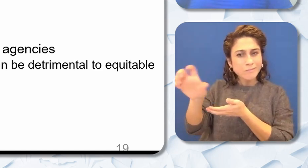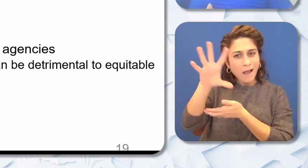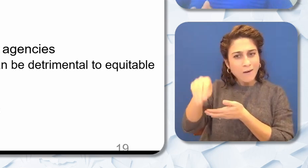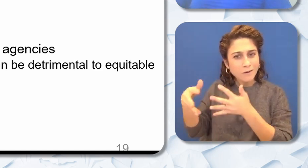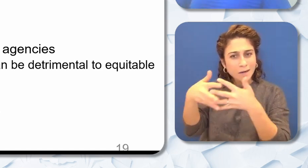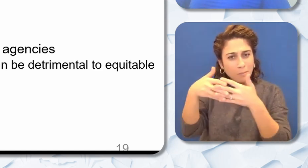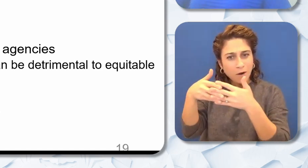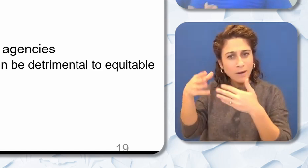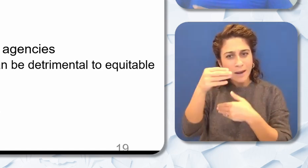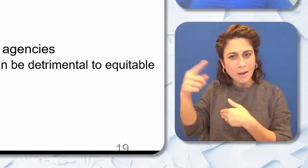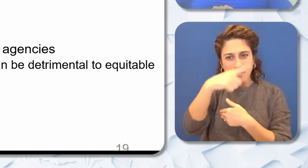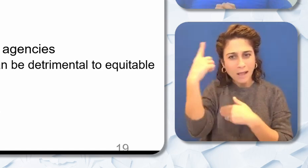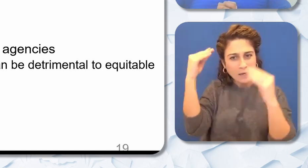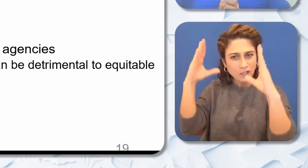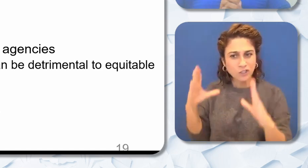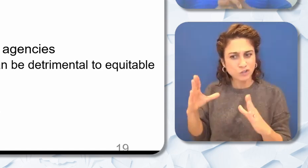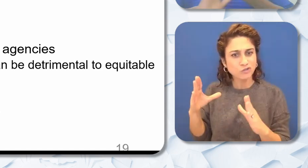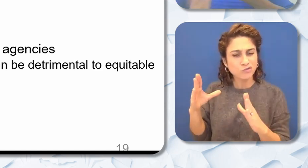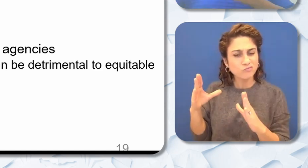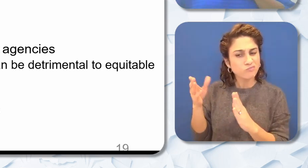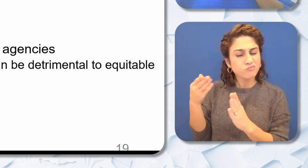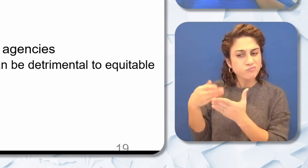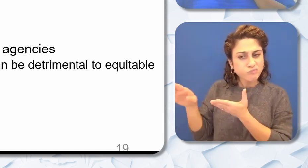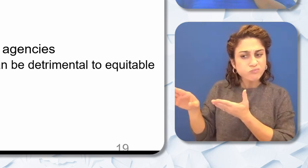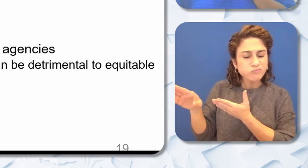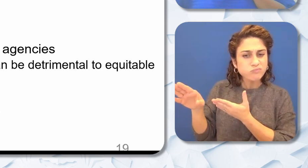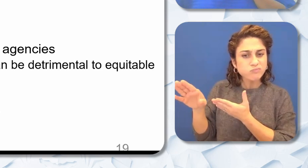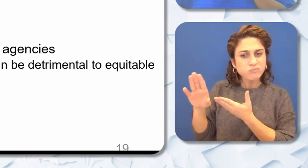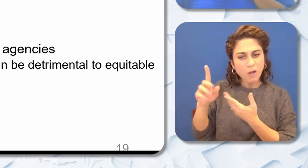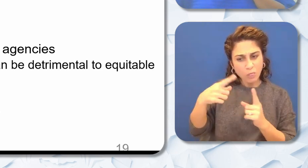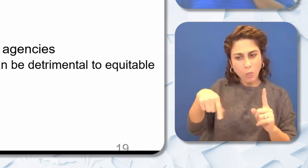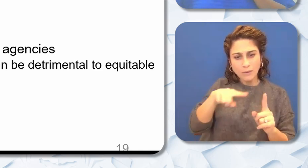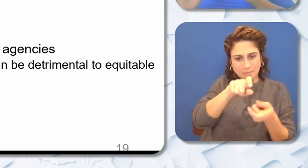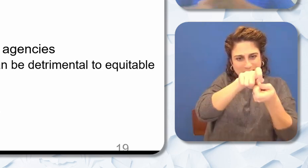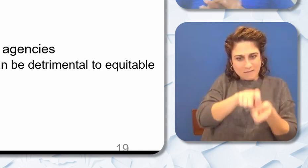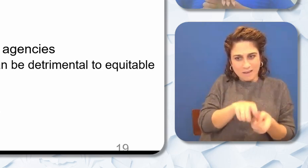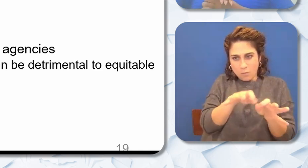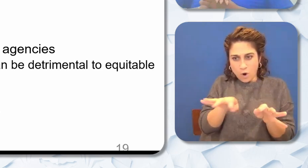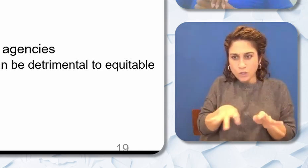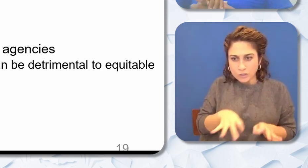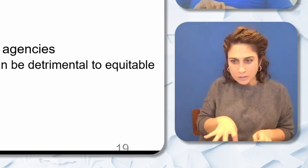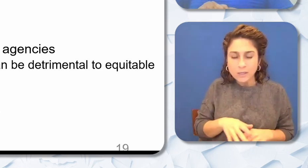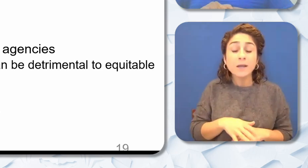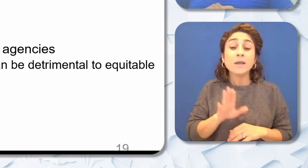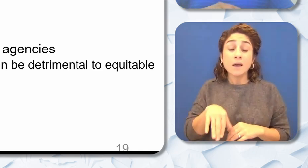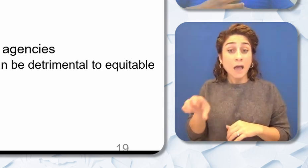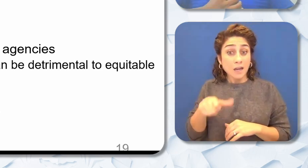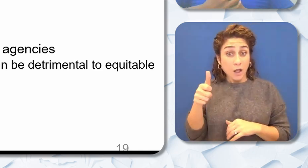and Black educators. Another thing I think is very important is to be transparent. Publish